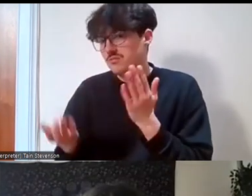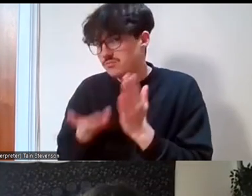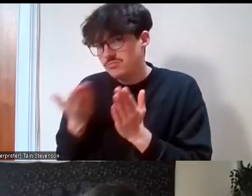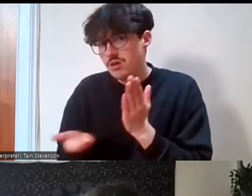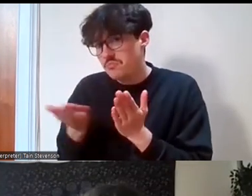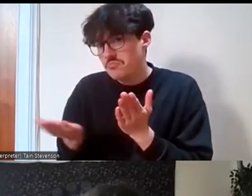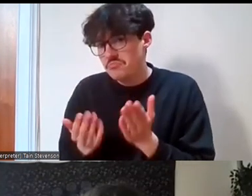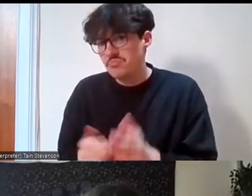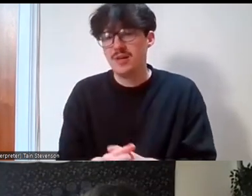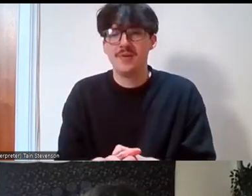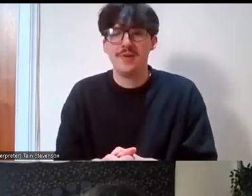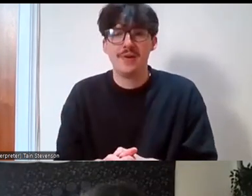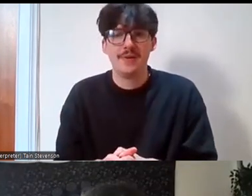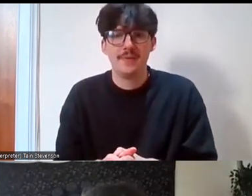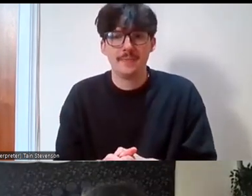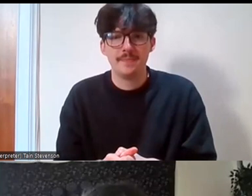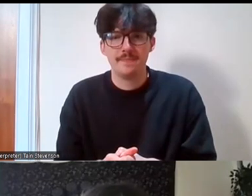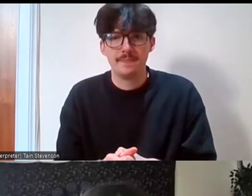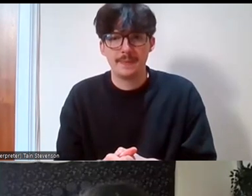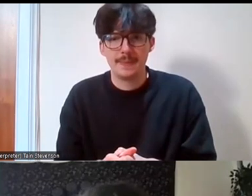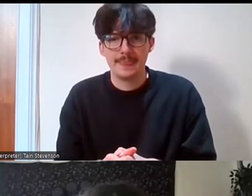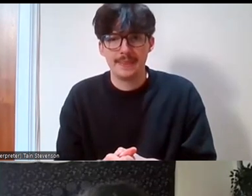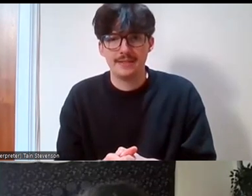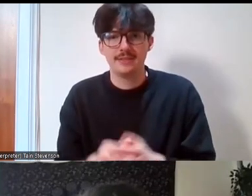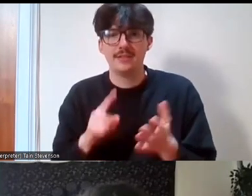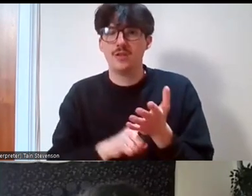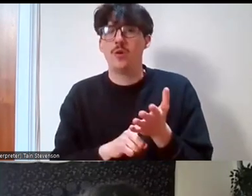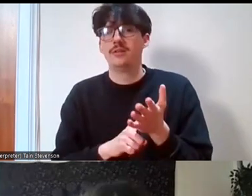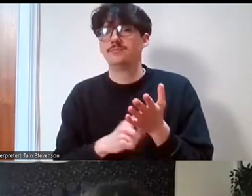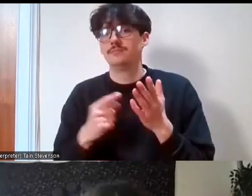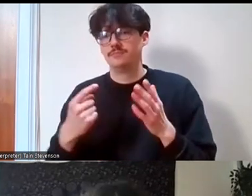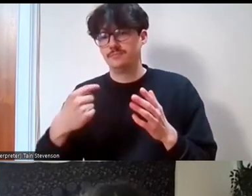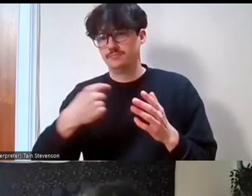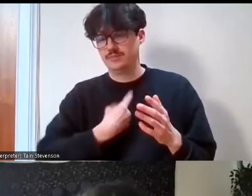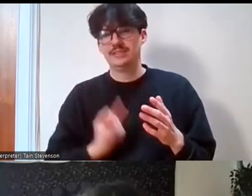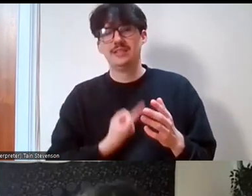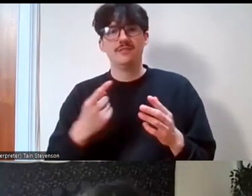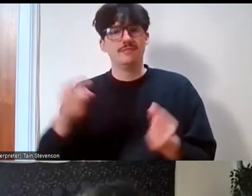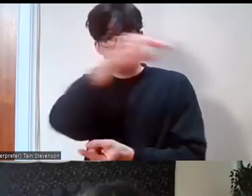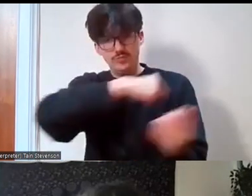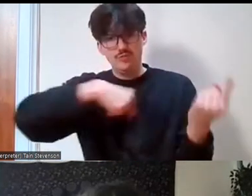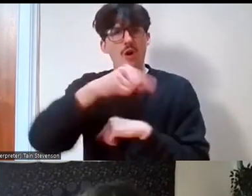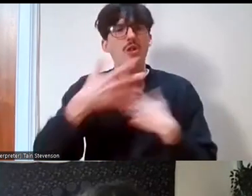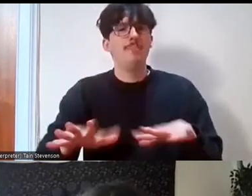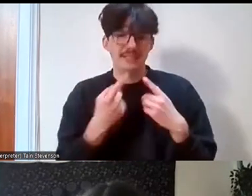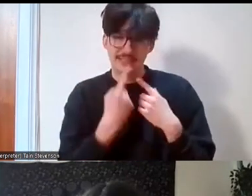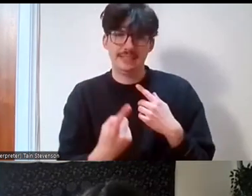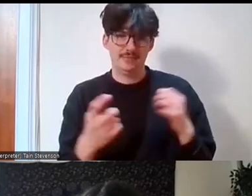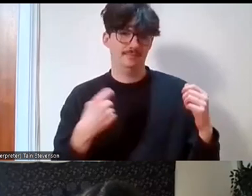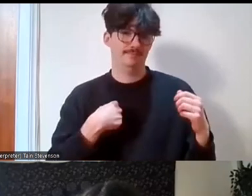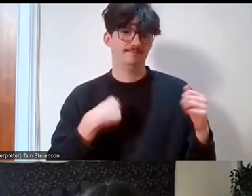I totally agree with what the panellists said, I think it's got to be a two-way